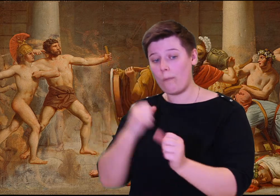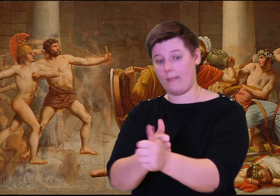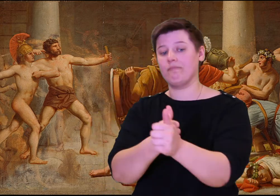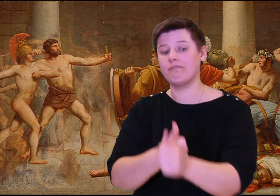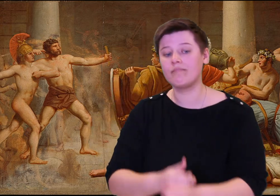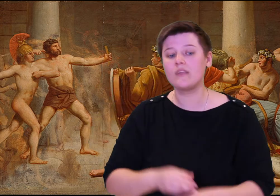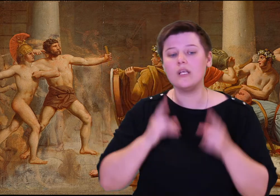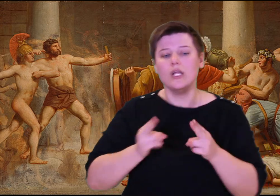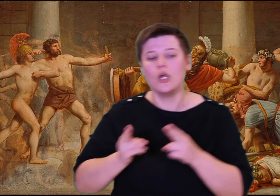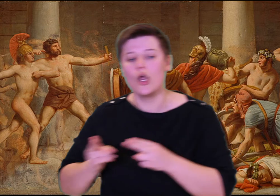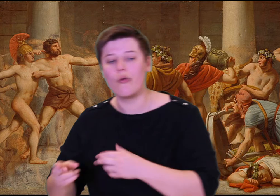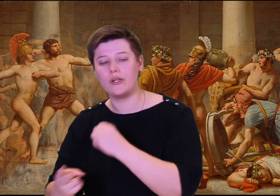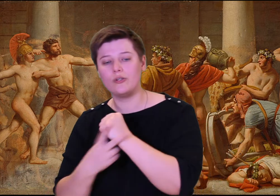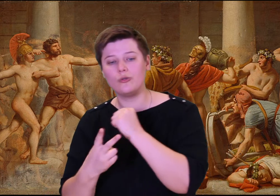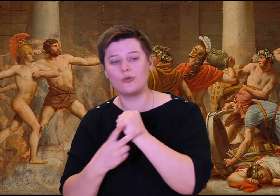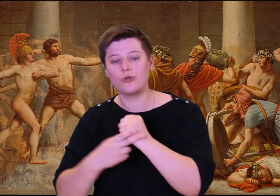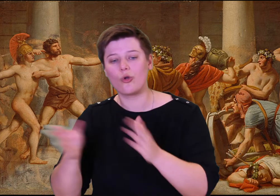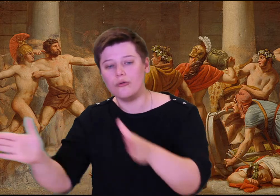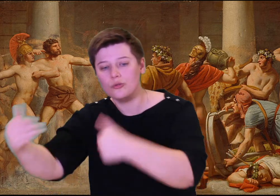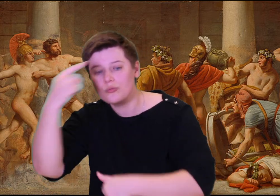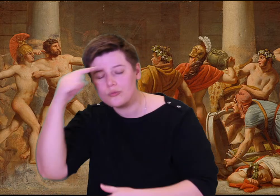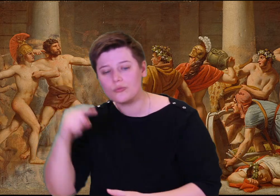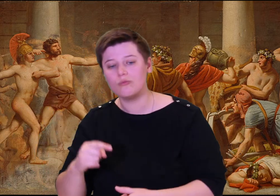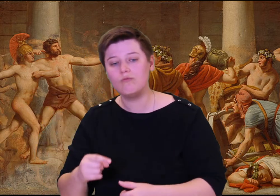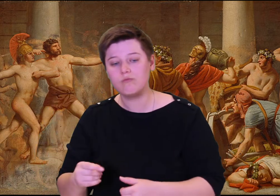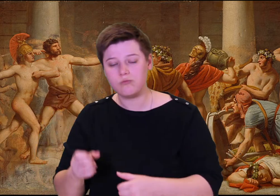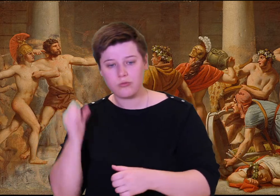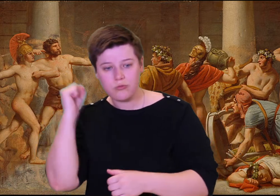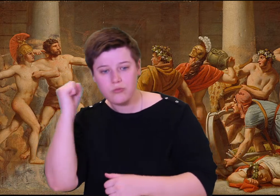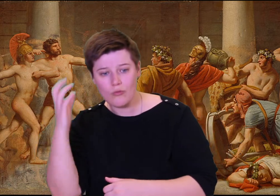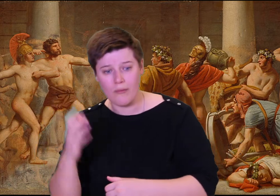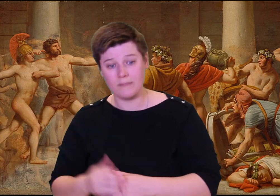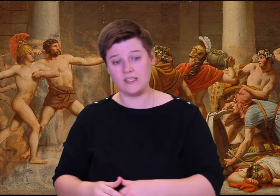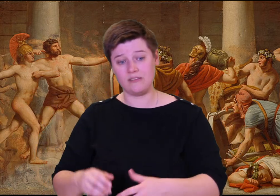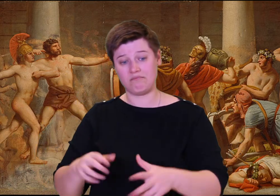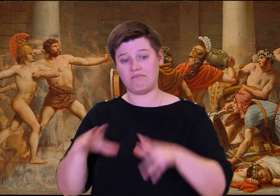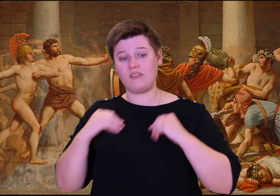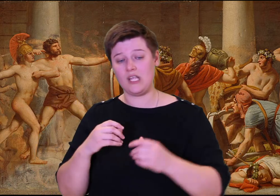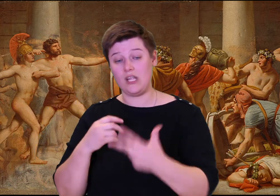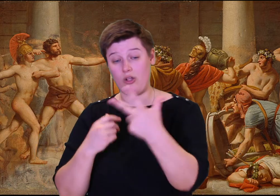hit his chest beside the nipple, and instantly the arrow pierced his liver.